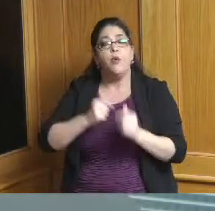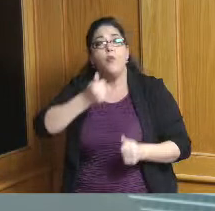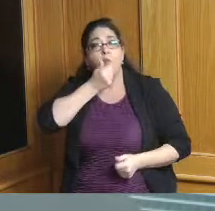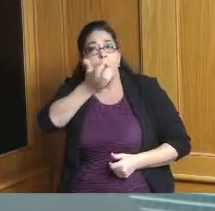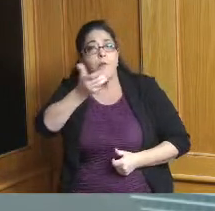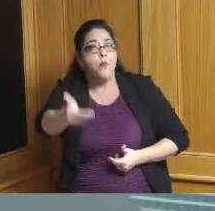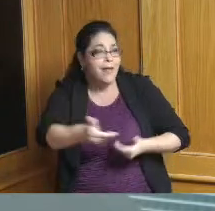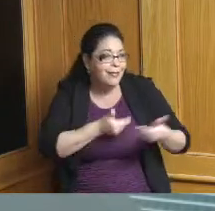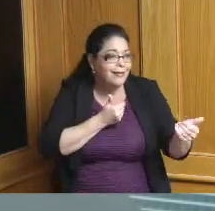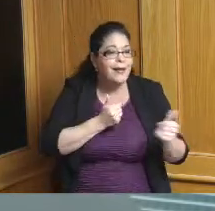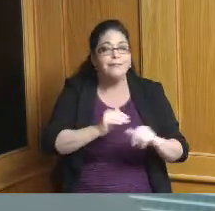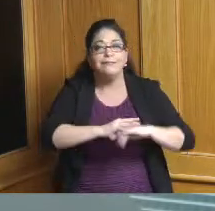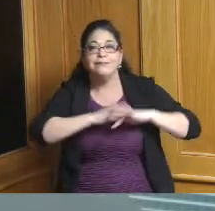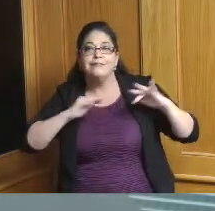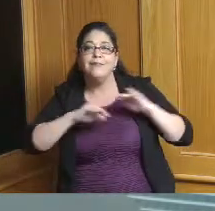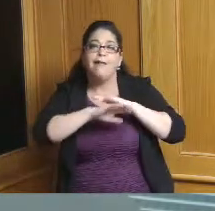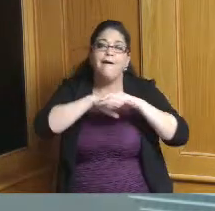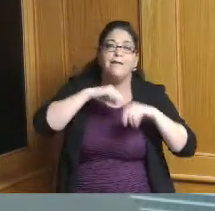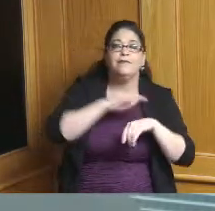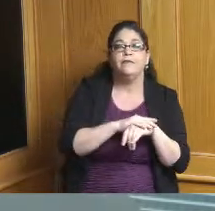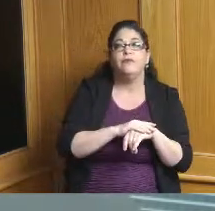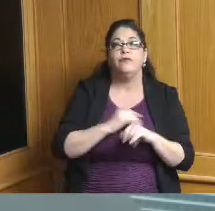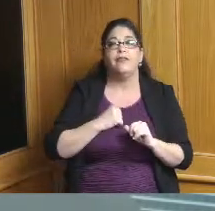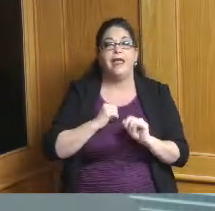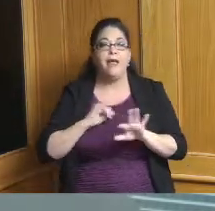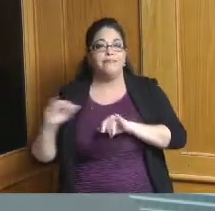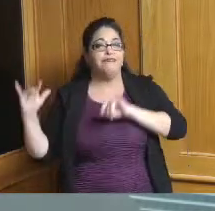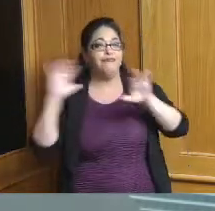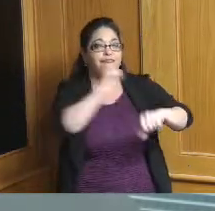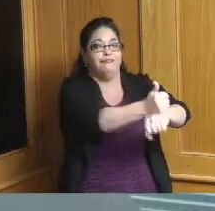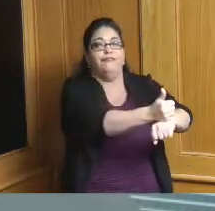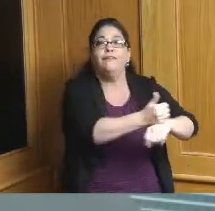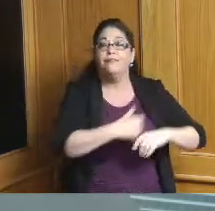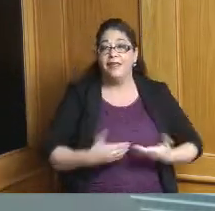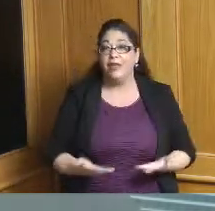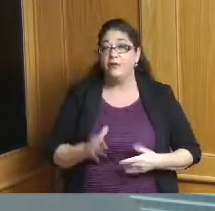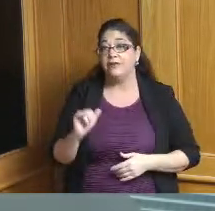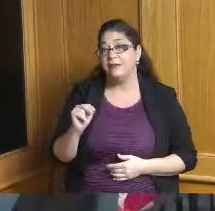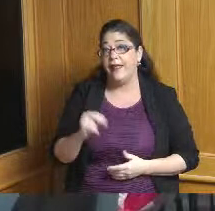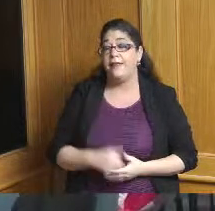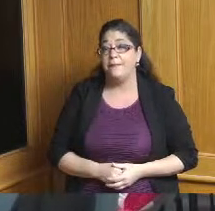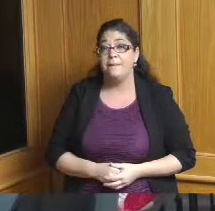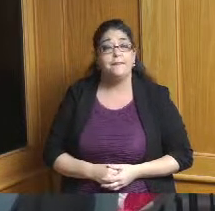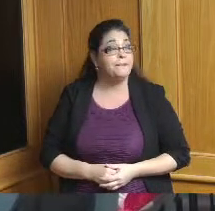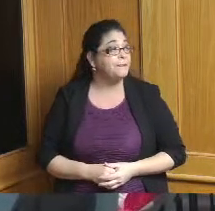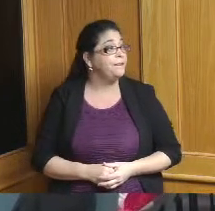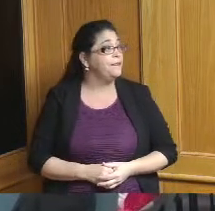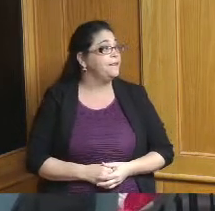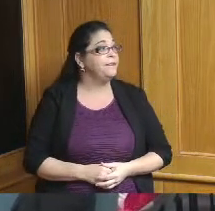where they can attract folks to Cincinnati to work for them thank you and Madam President and